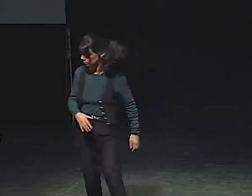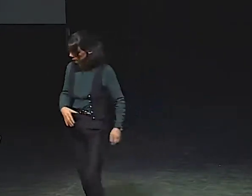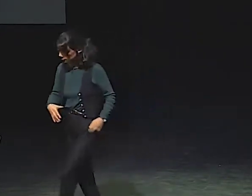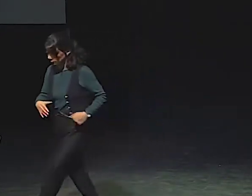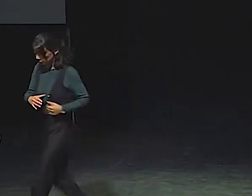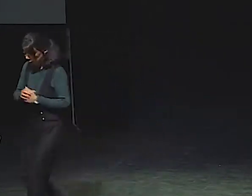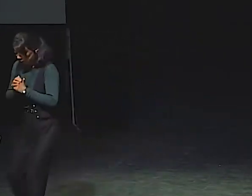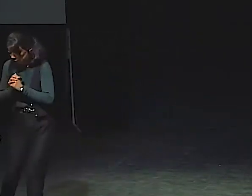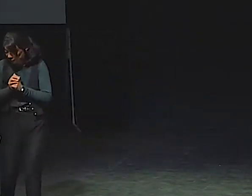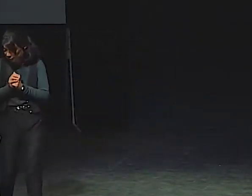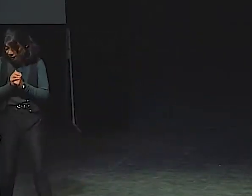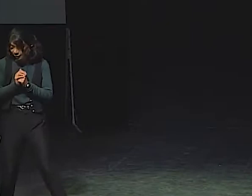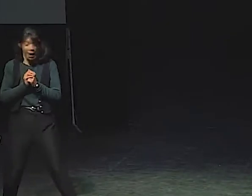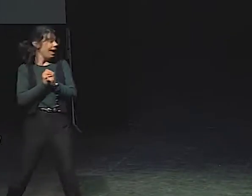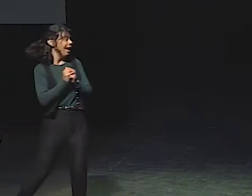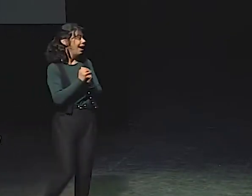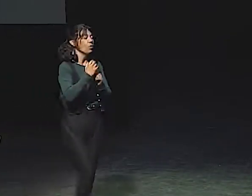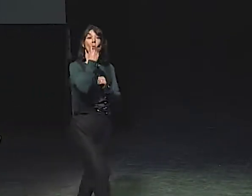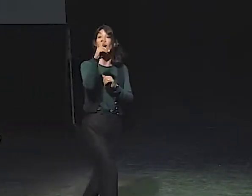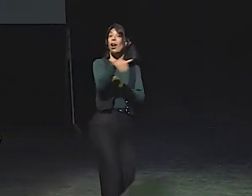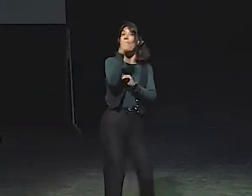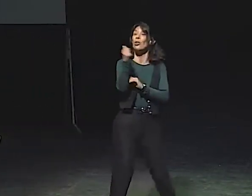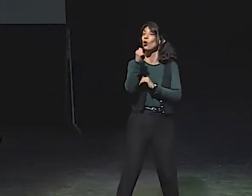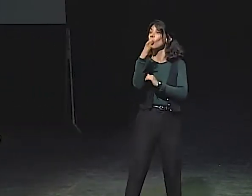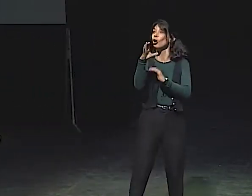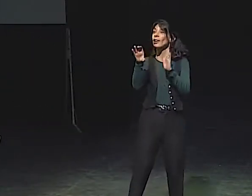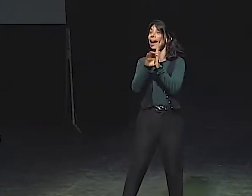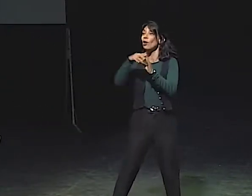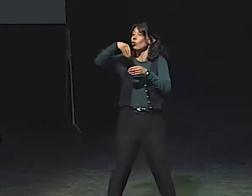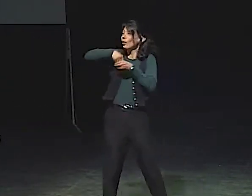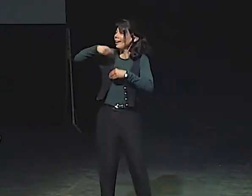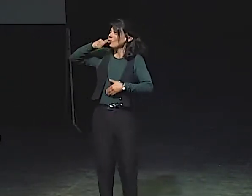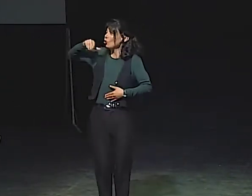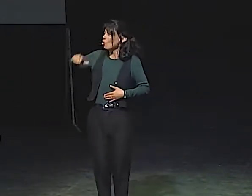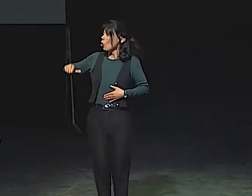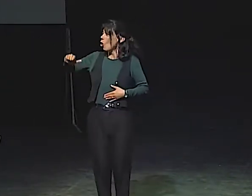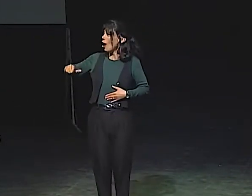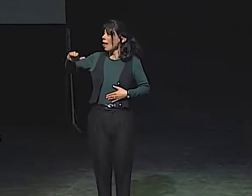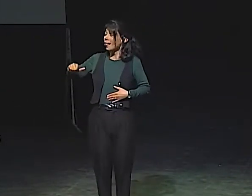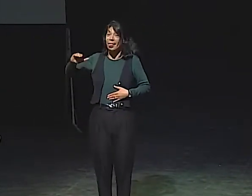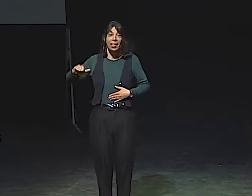by going back there. I'm sorry.